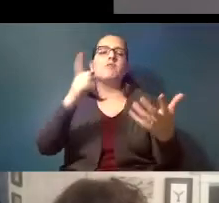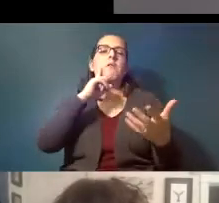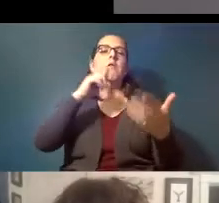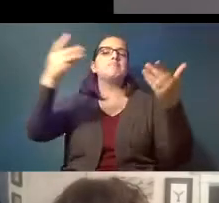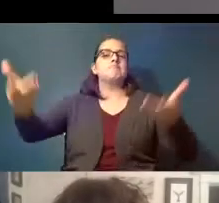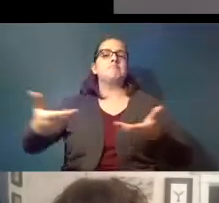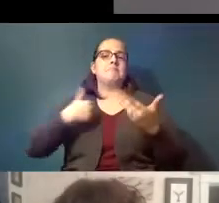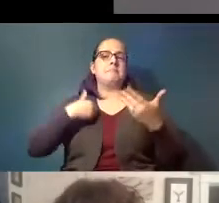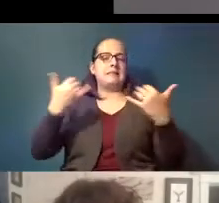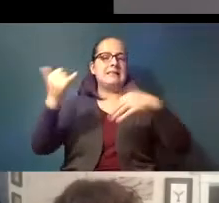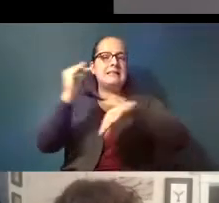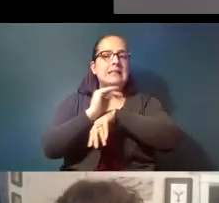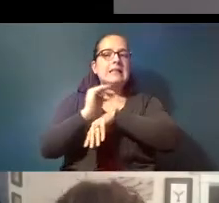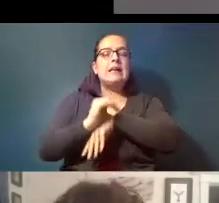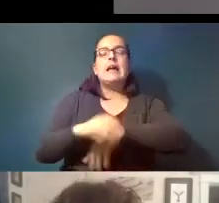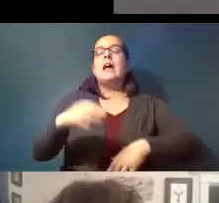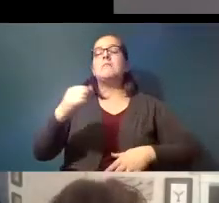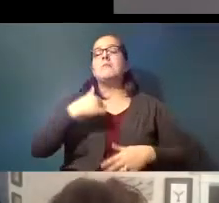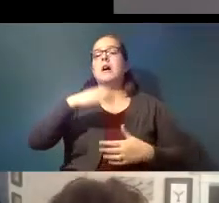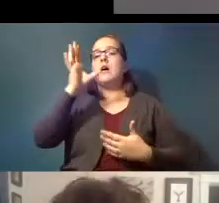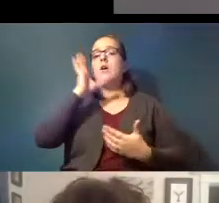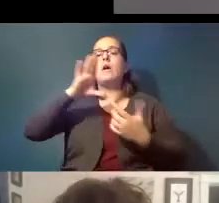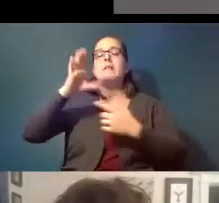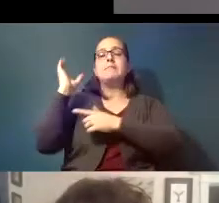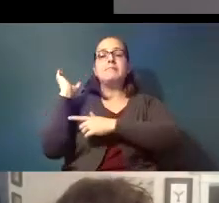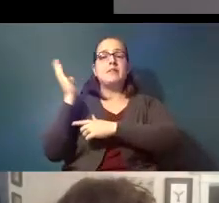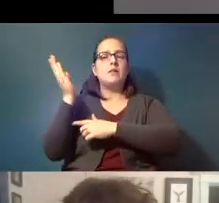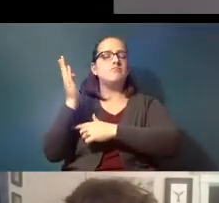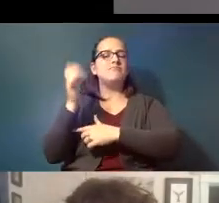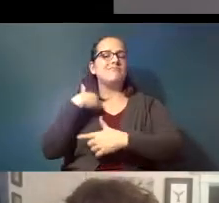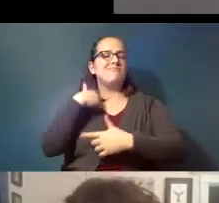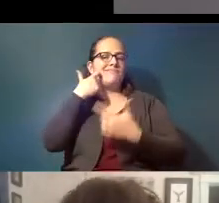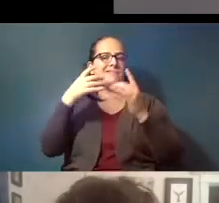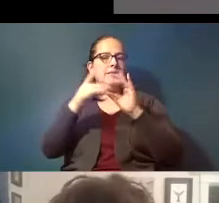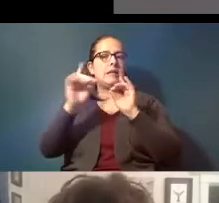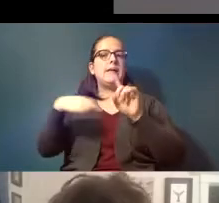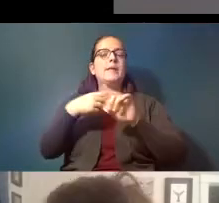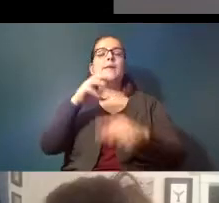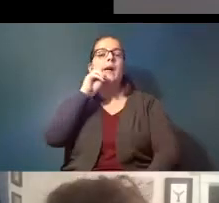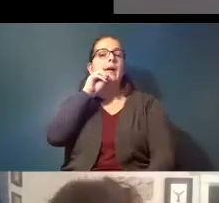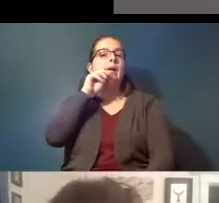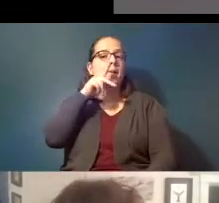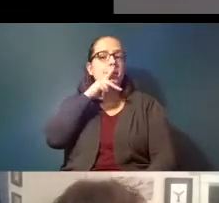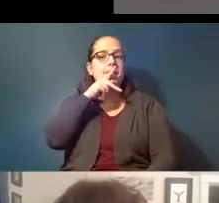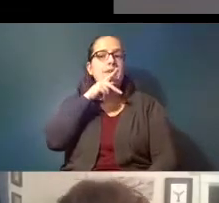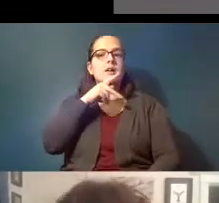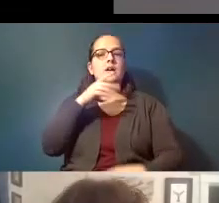um and i'm going to be talking like was mentioned about microplastics and we'll even be getting a